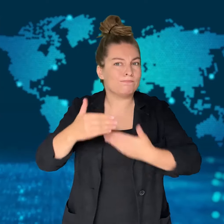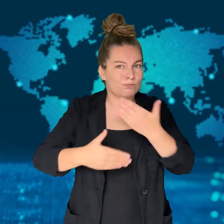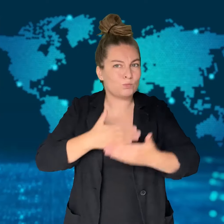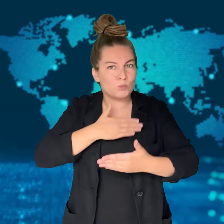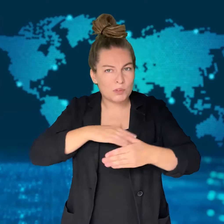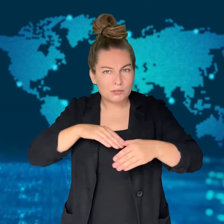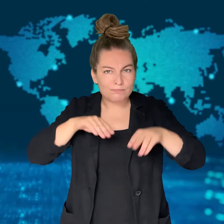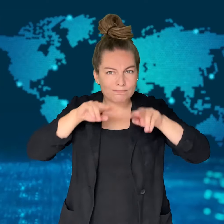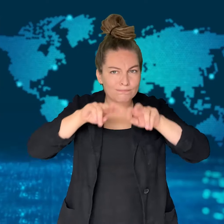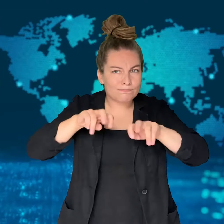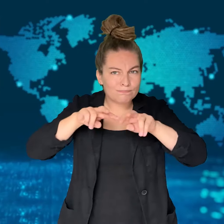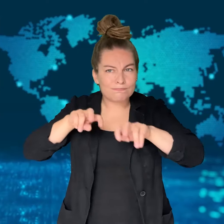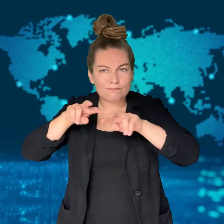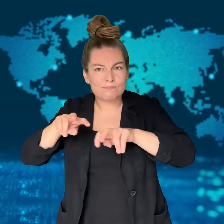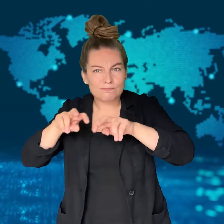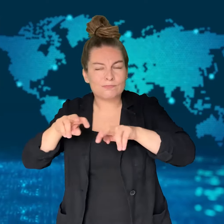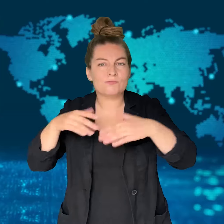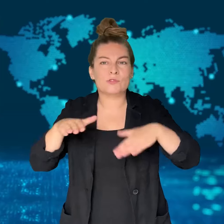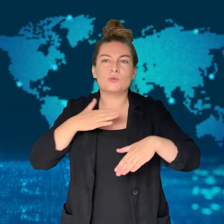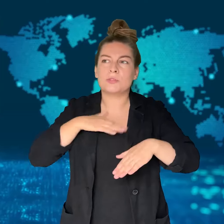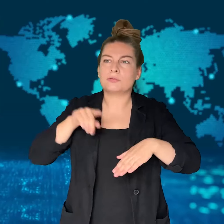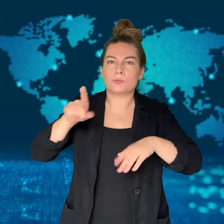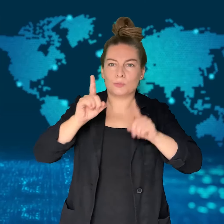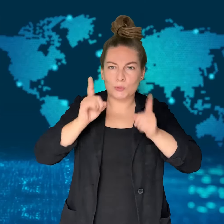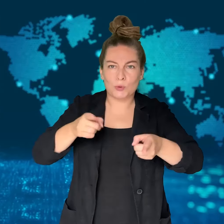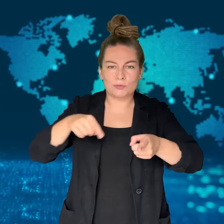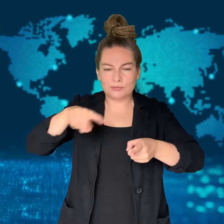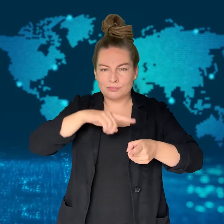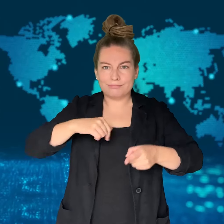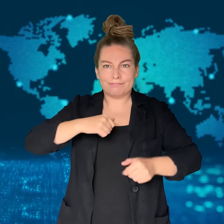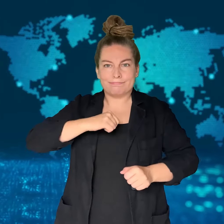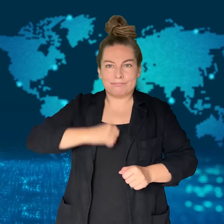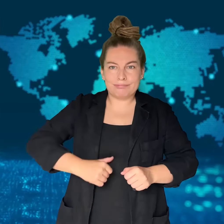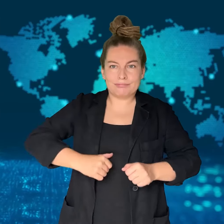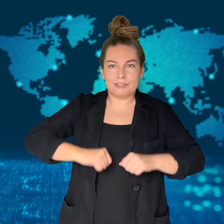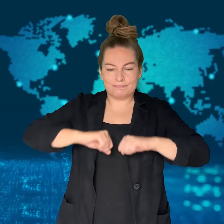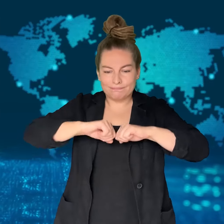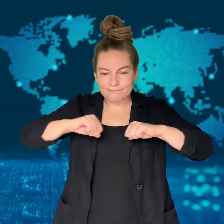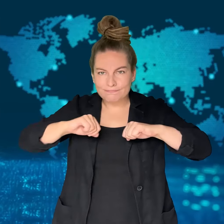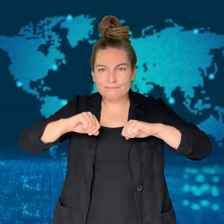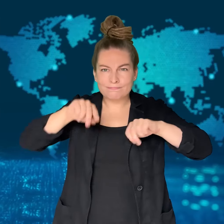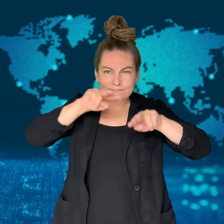Initially, there was no report about the woman's cause of death.